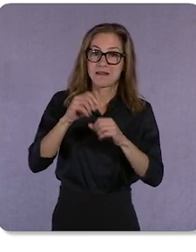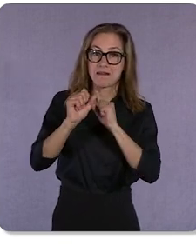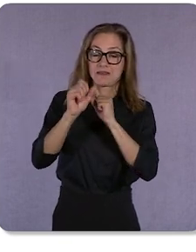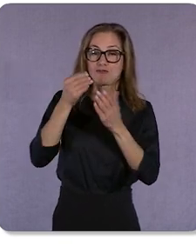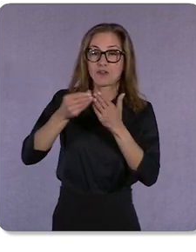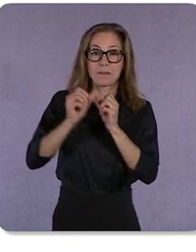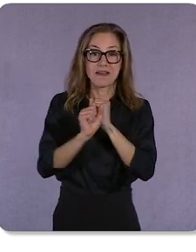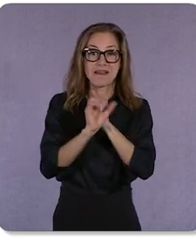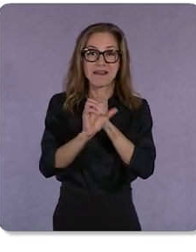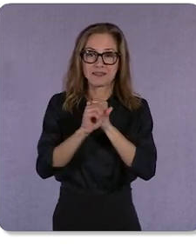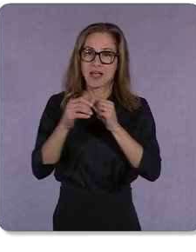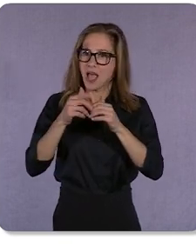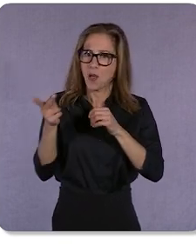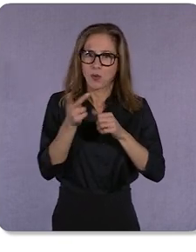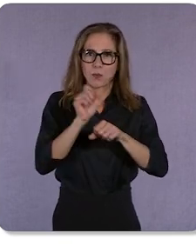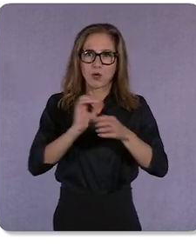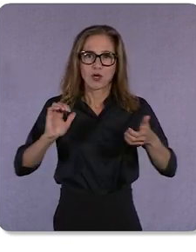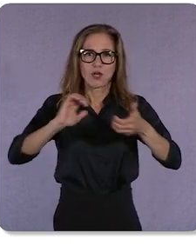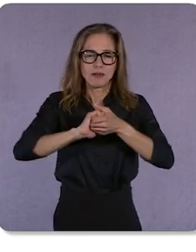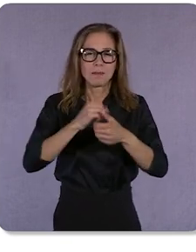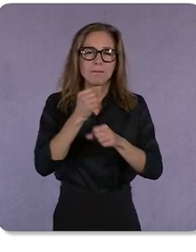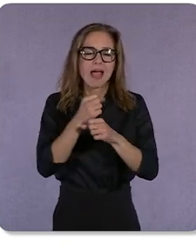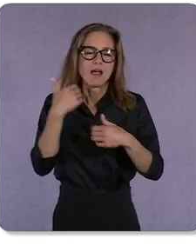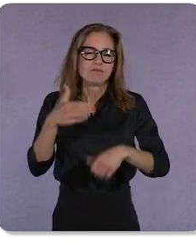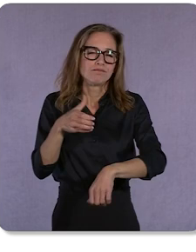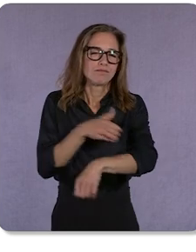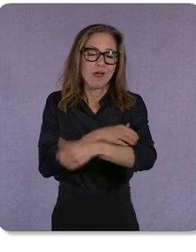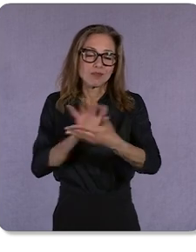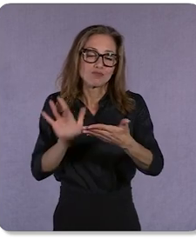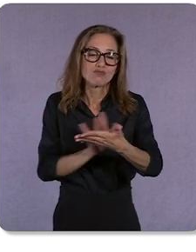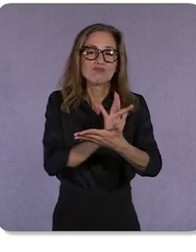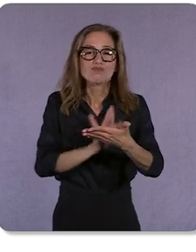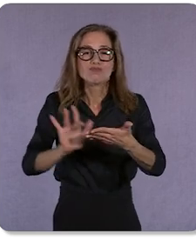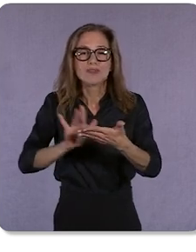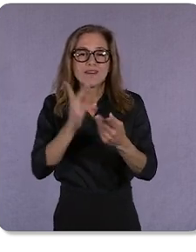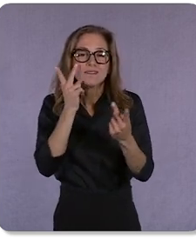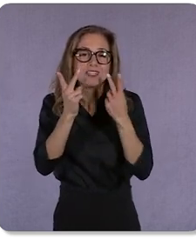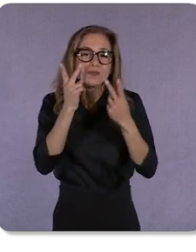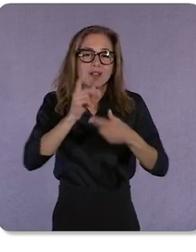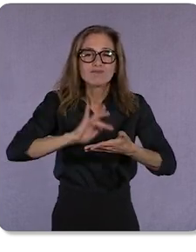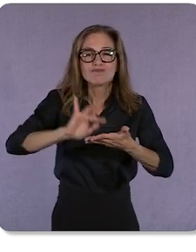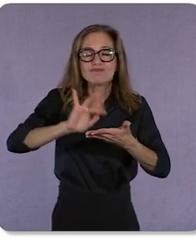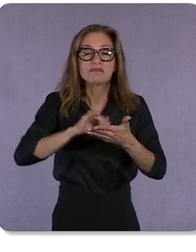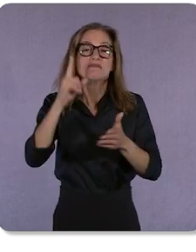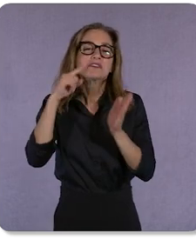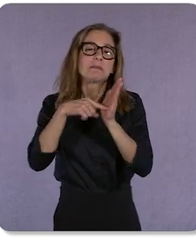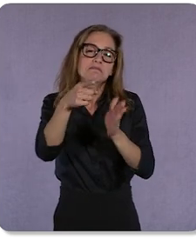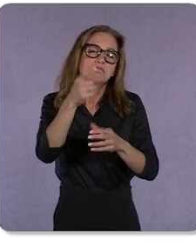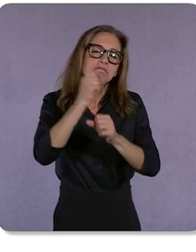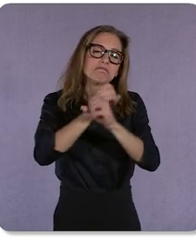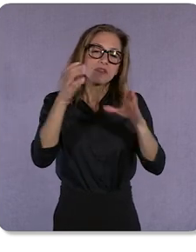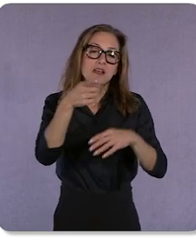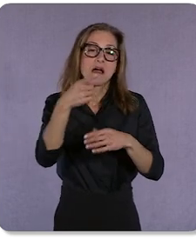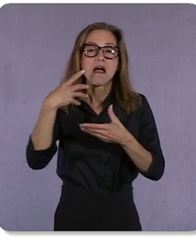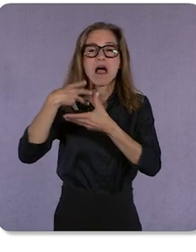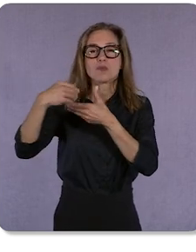powerful, swipeable visual feed. Say you're an outdoor apparel retailer looking to reduce winter inventory now that